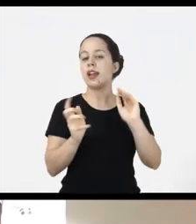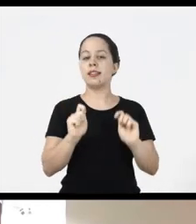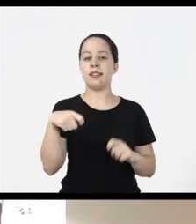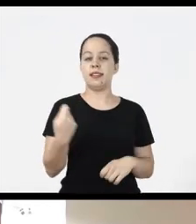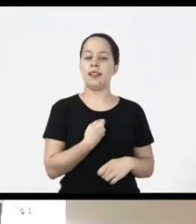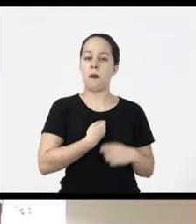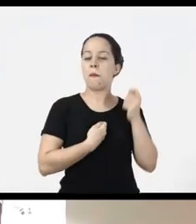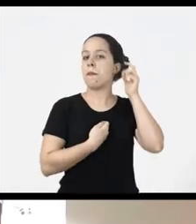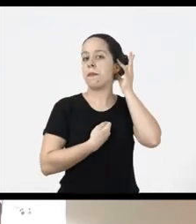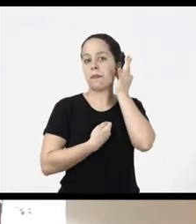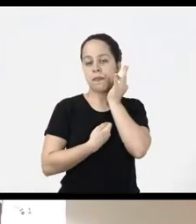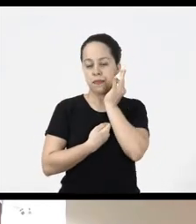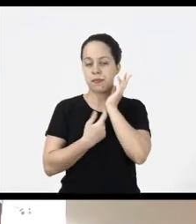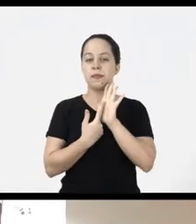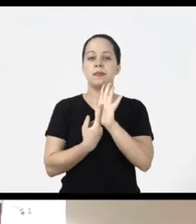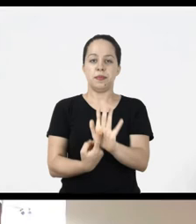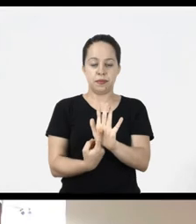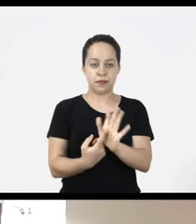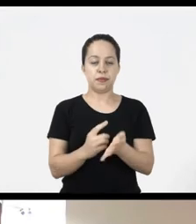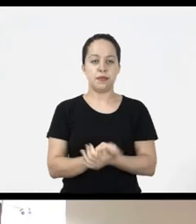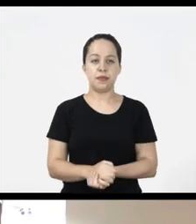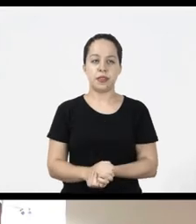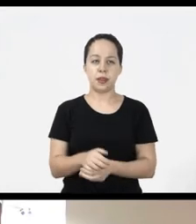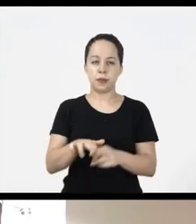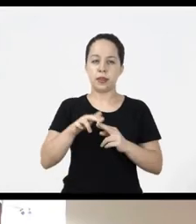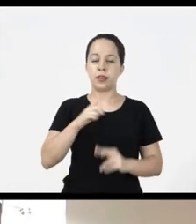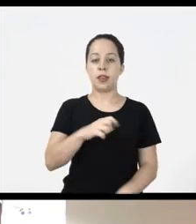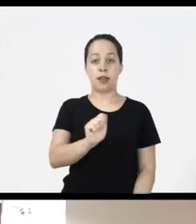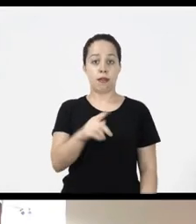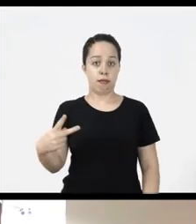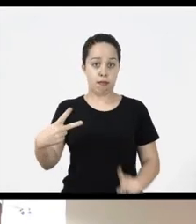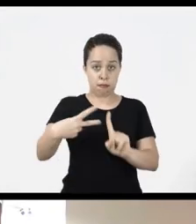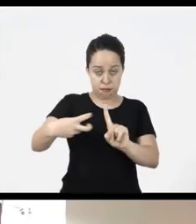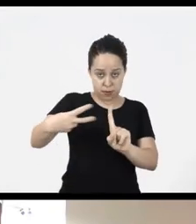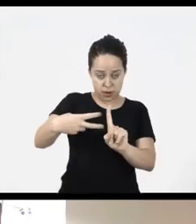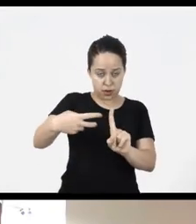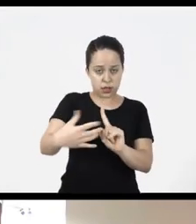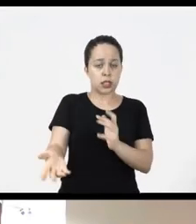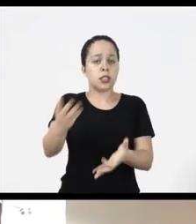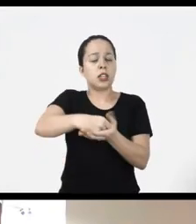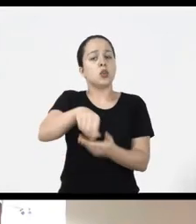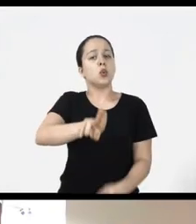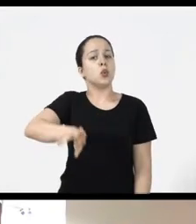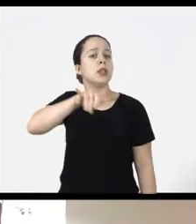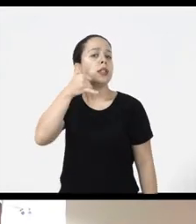Hi godmother by letters, so there are applications that when accessed using